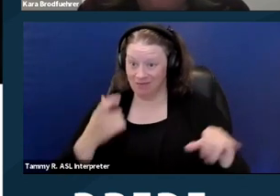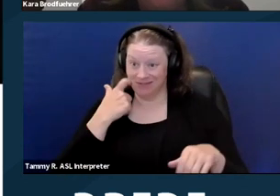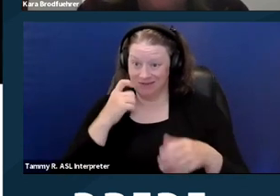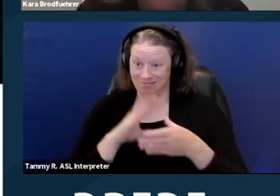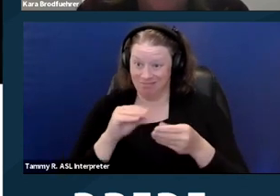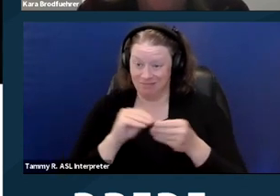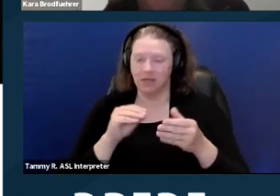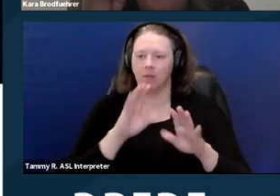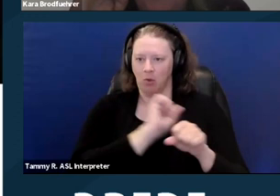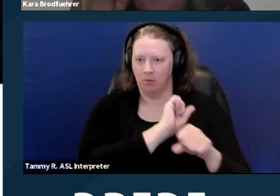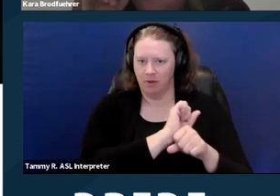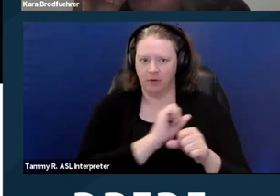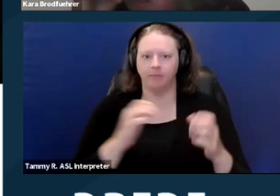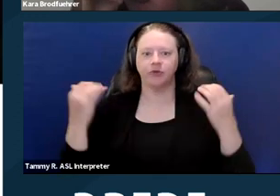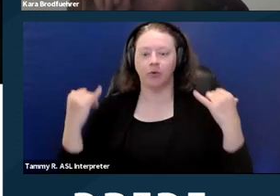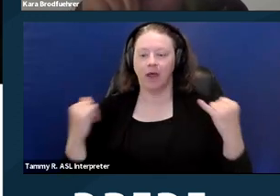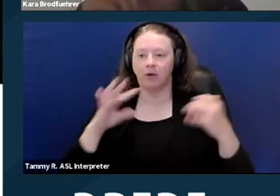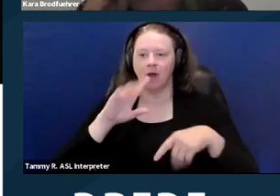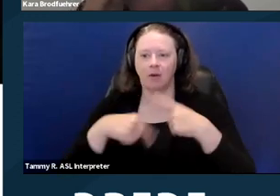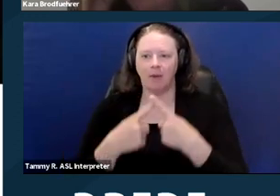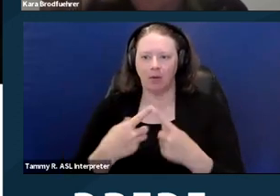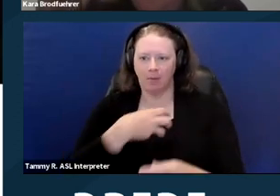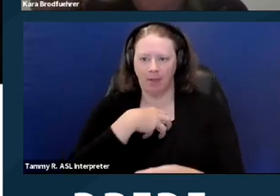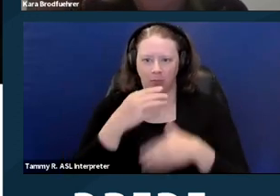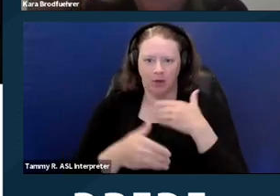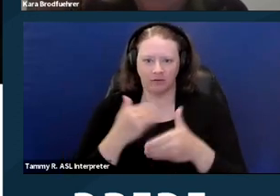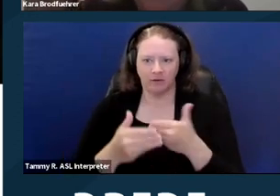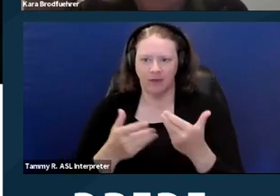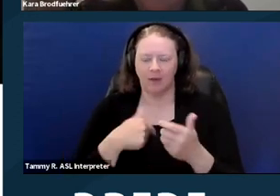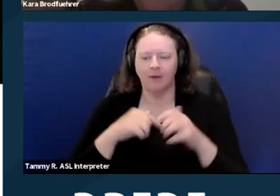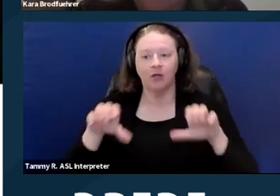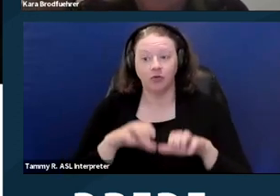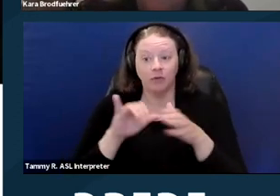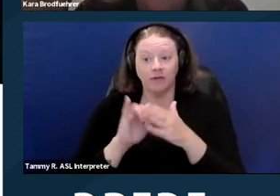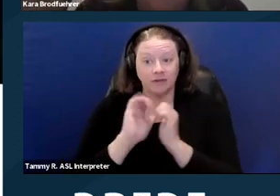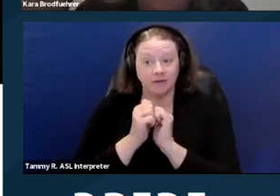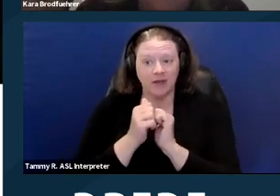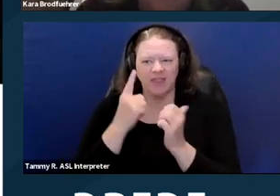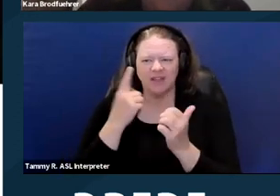All right, so let's talk about the complaint process. I'm gonna do it in a way that I think is a little more interesting.